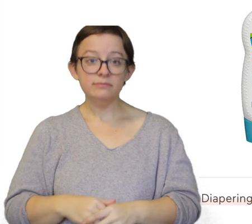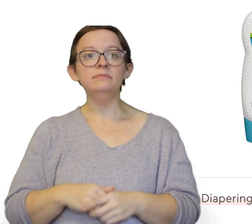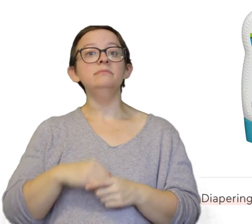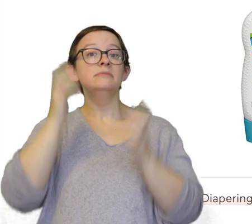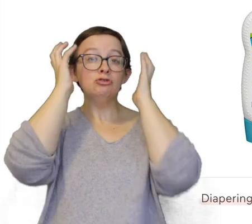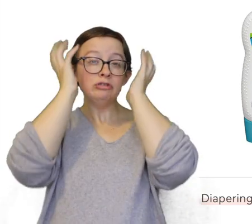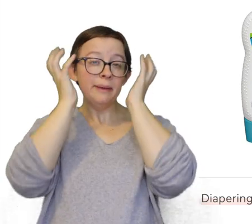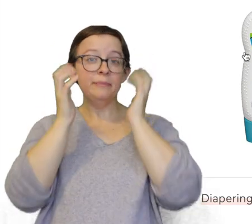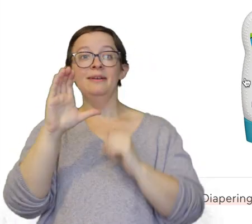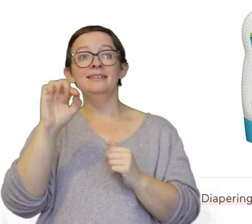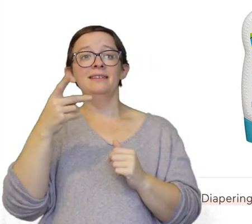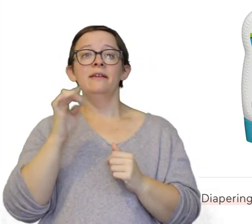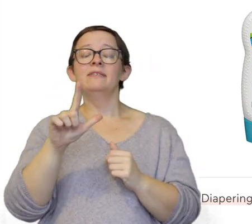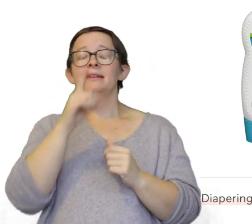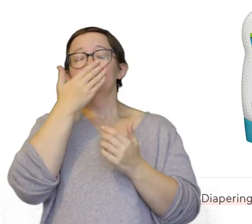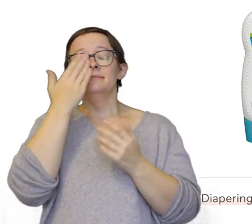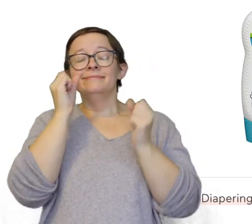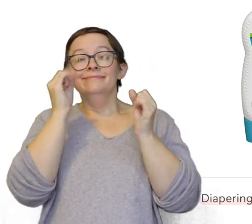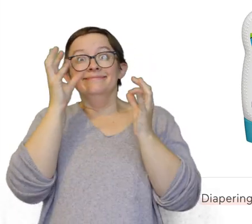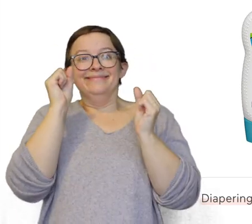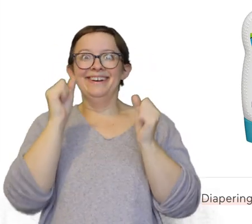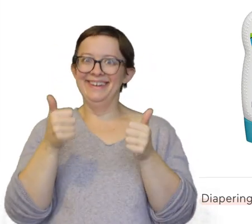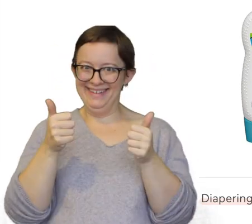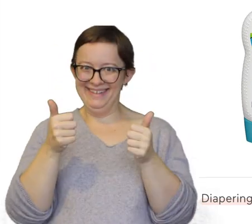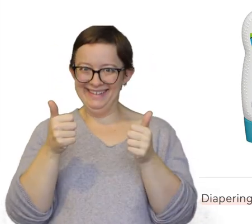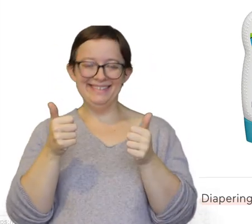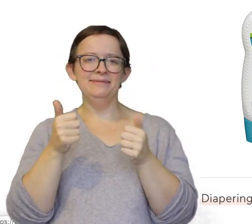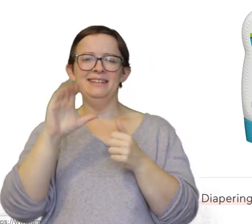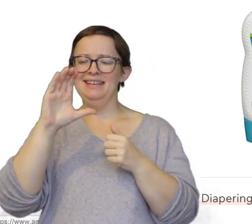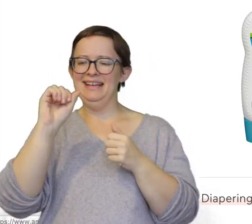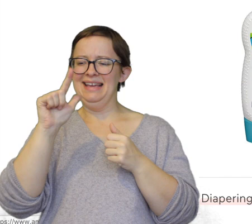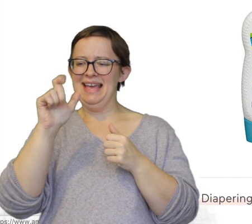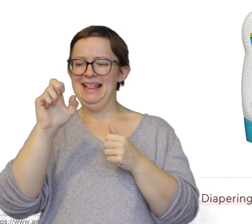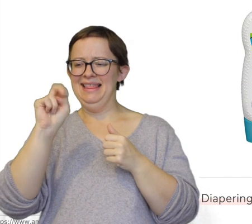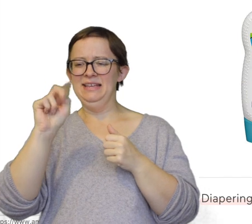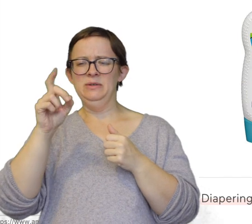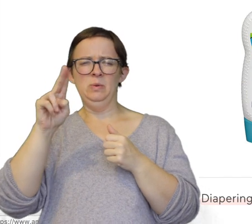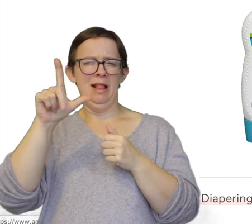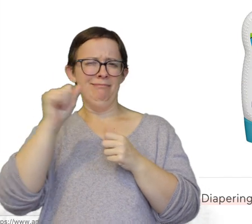As for shampoo, this Cetaphil smells amazing. With the calendula.. I know that's how you say it.